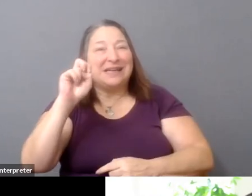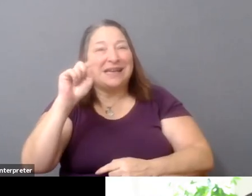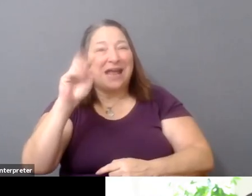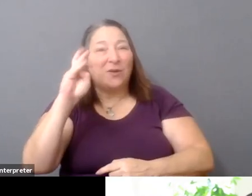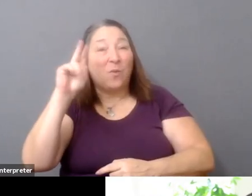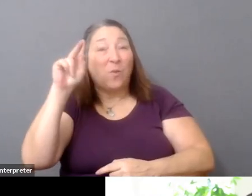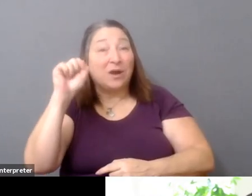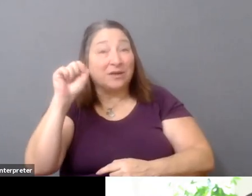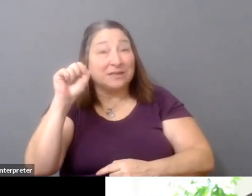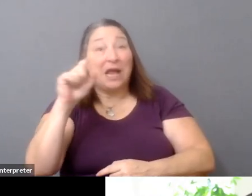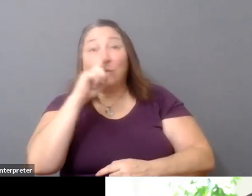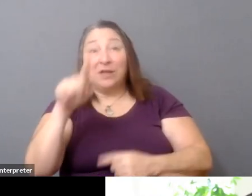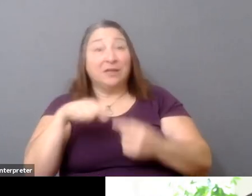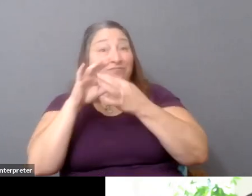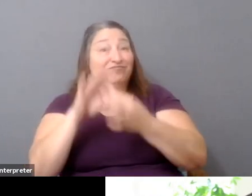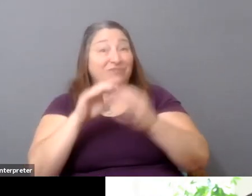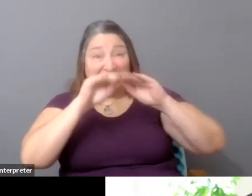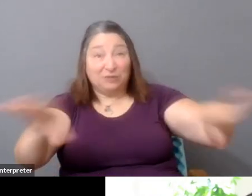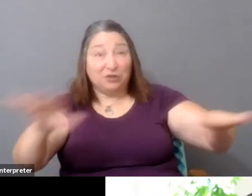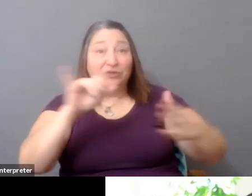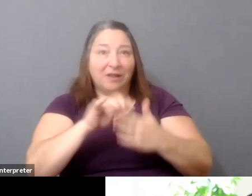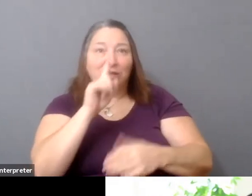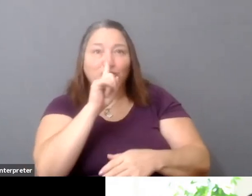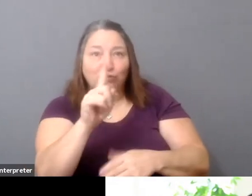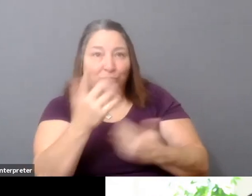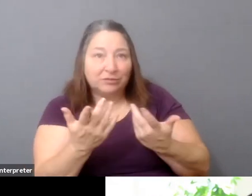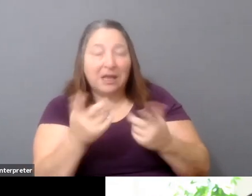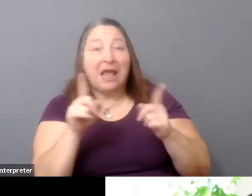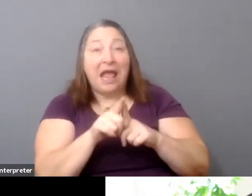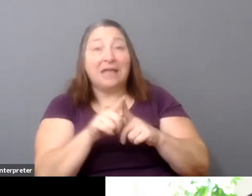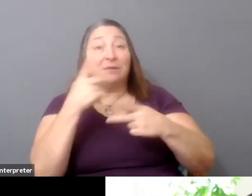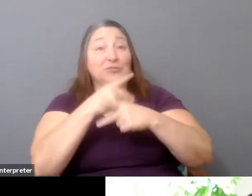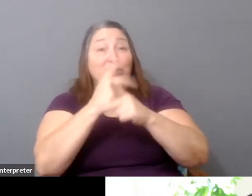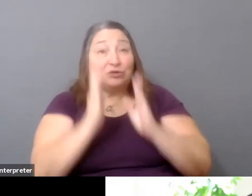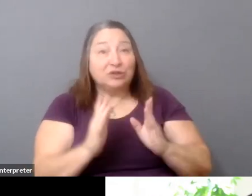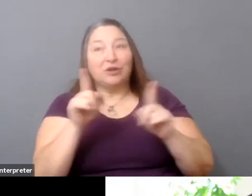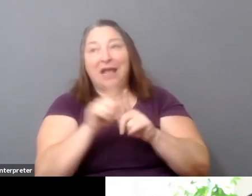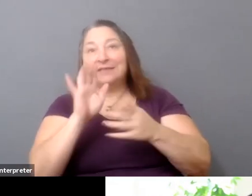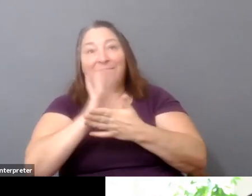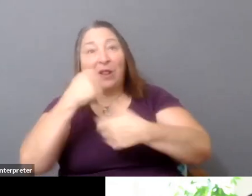down to distribution, right? As a producer, as a filmmaker, what networks do you have access to?